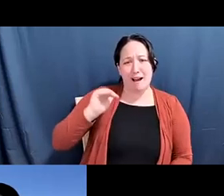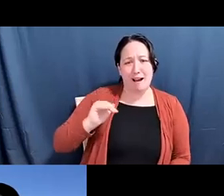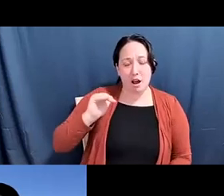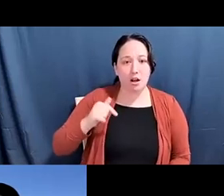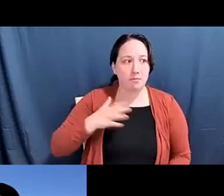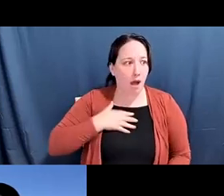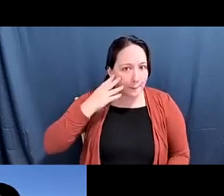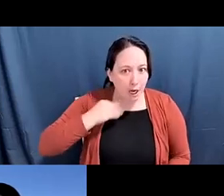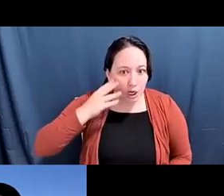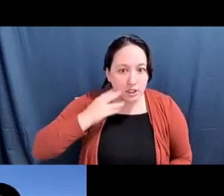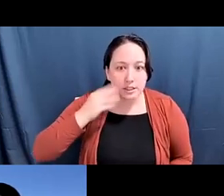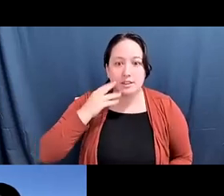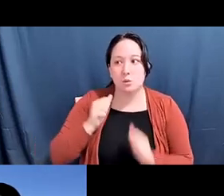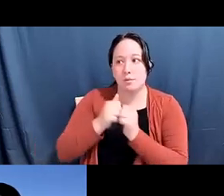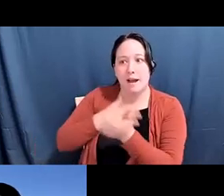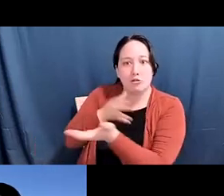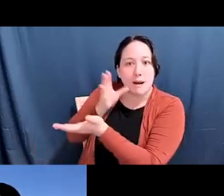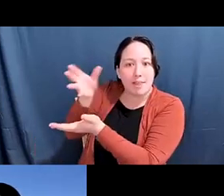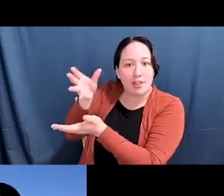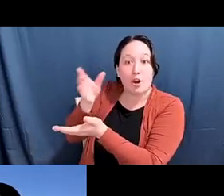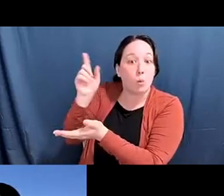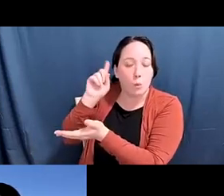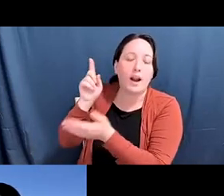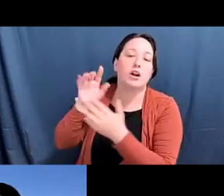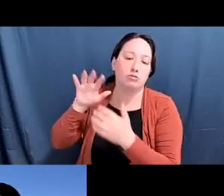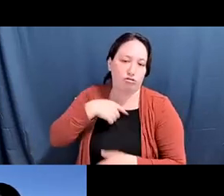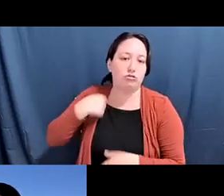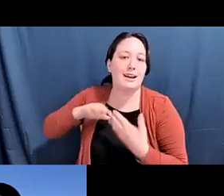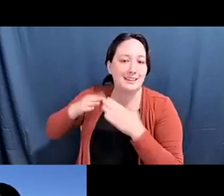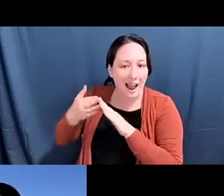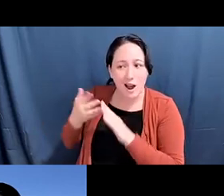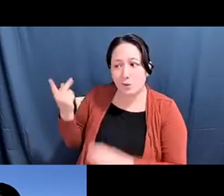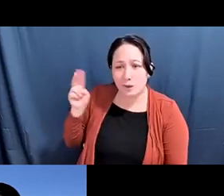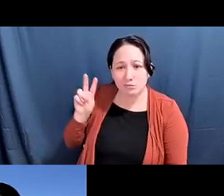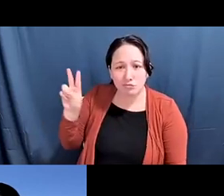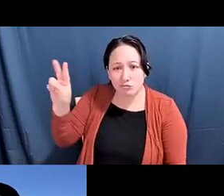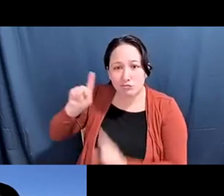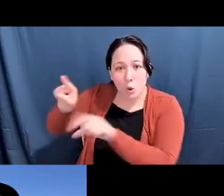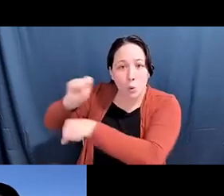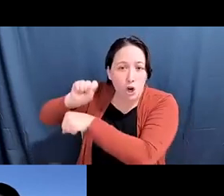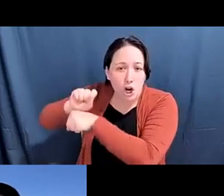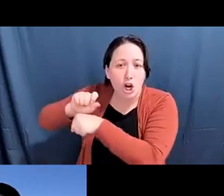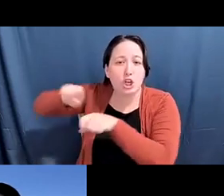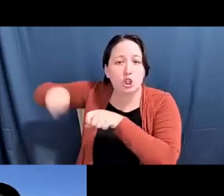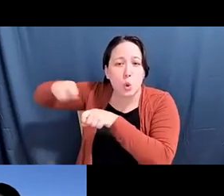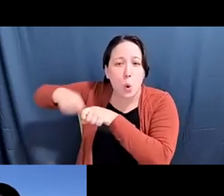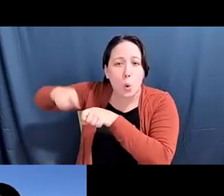pam tau lee: that I had with my grandmother in Chinatown, of going with her to work in the sewing factories, when I was around seven years old.